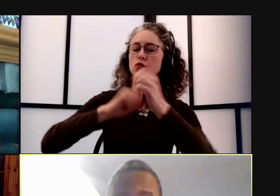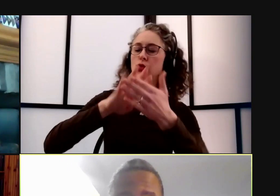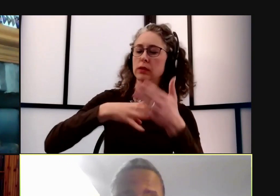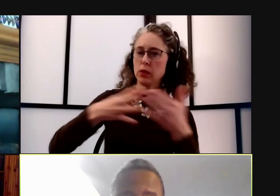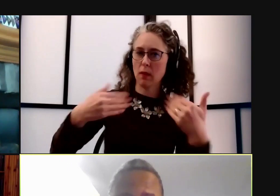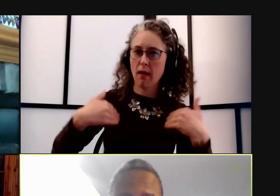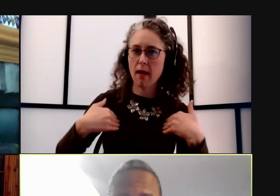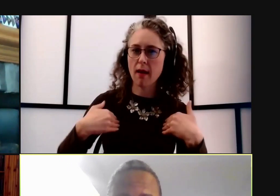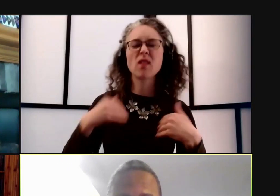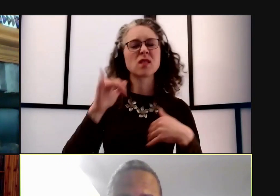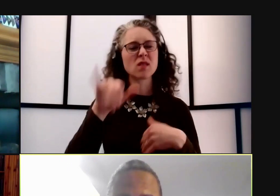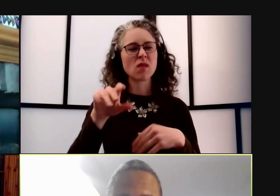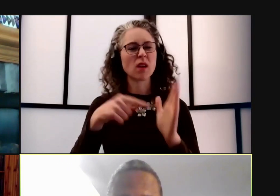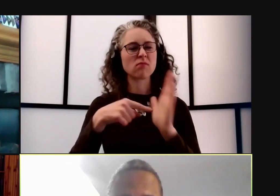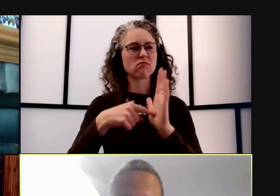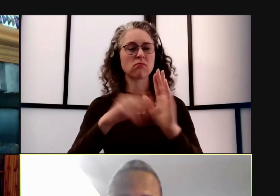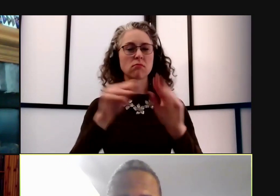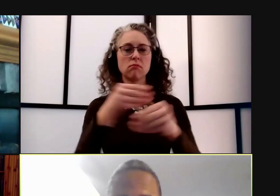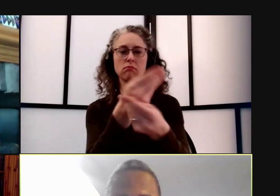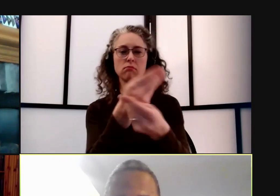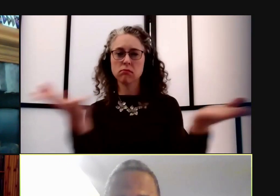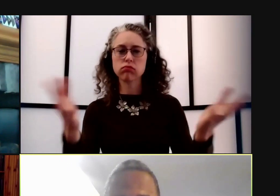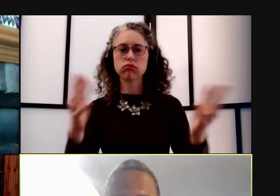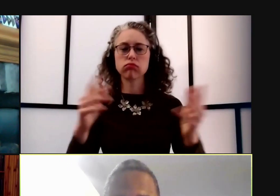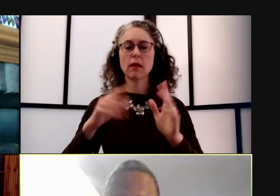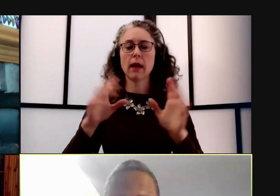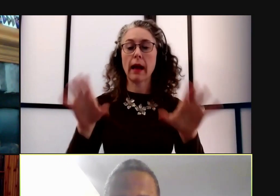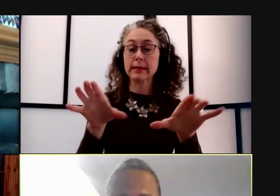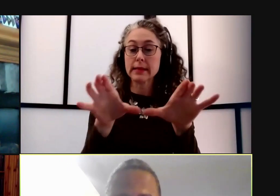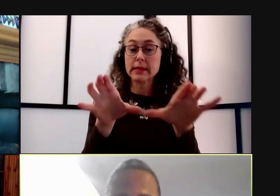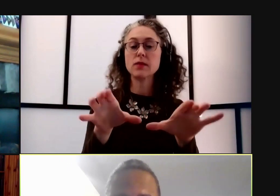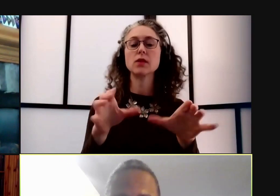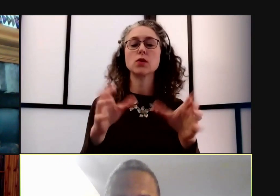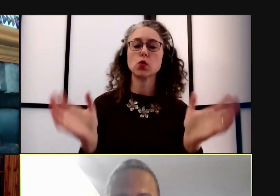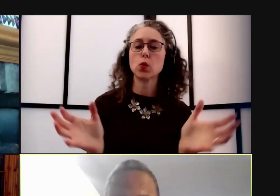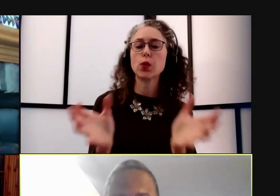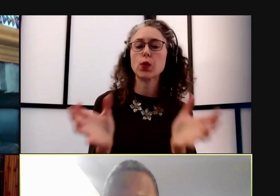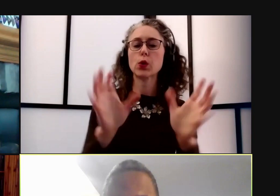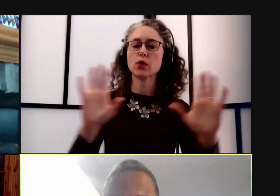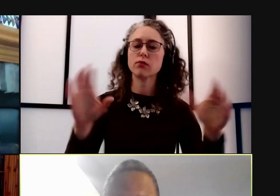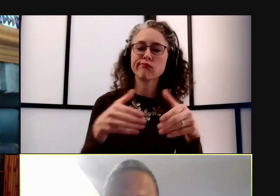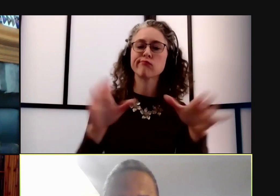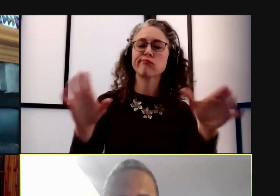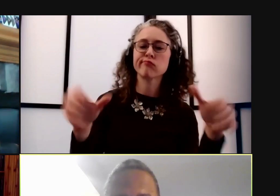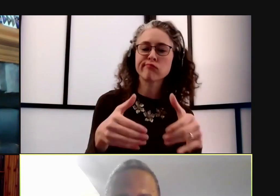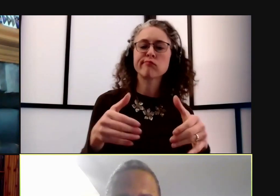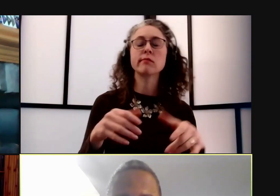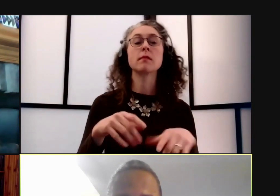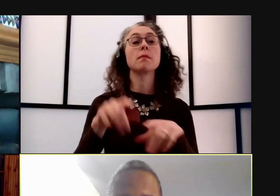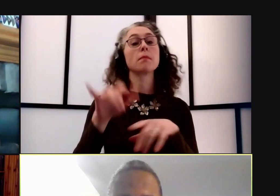to encourage that, that's the best way to handle that. But we also still have to remember